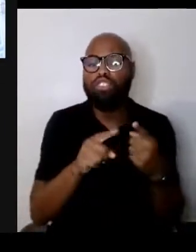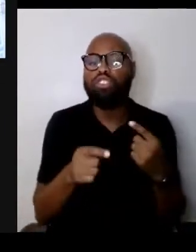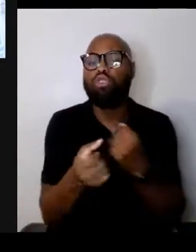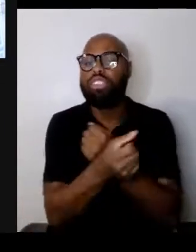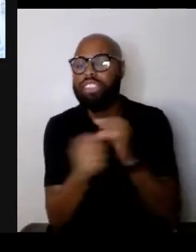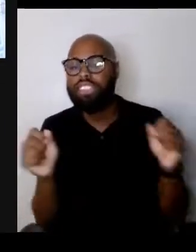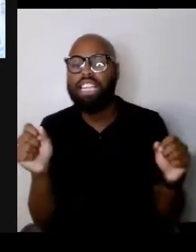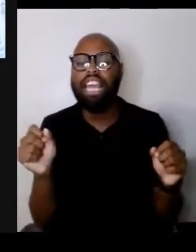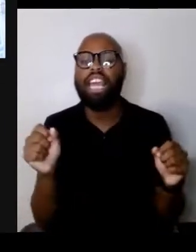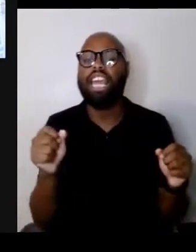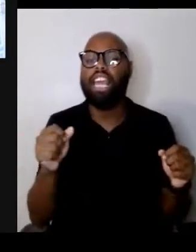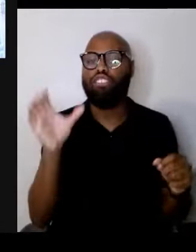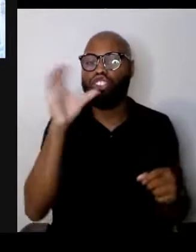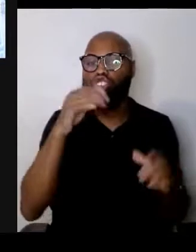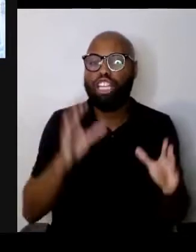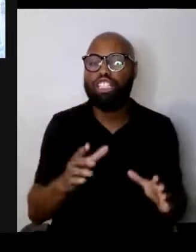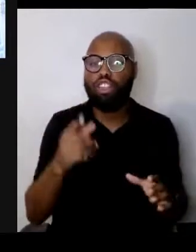from those who would stand by and do nothing?